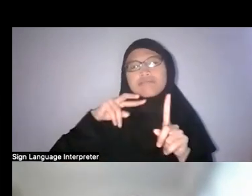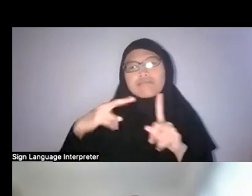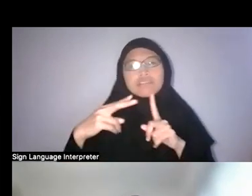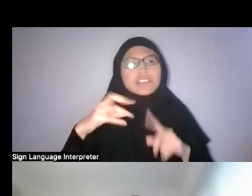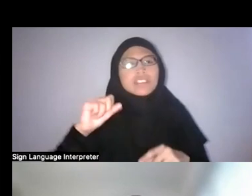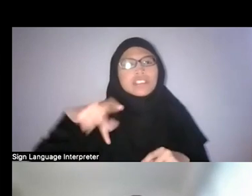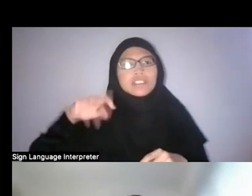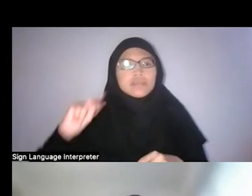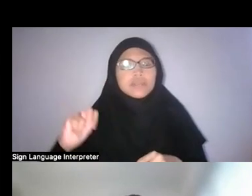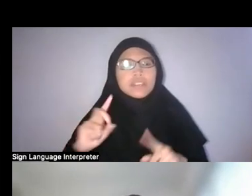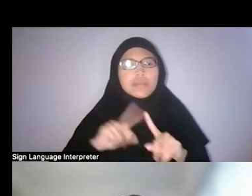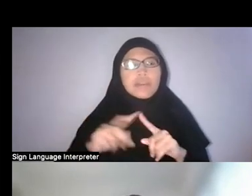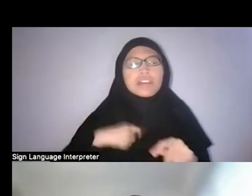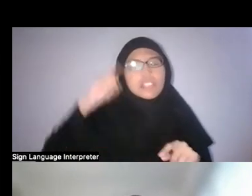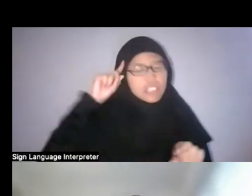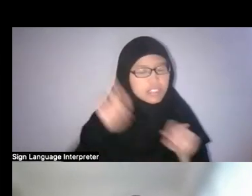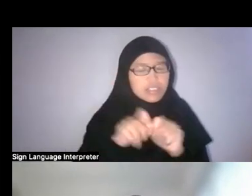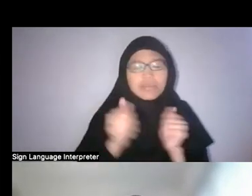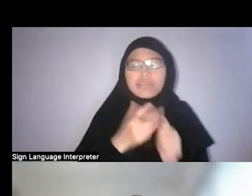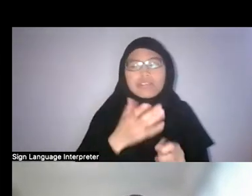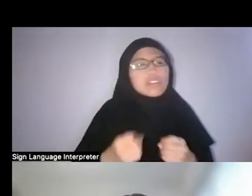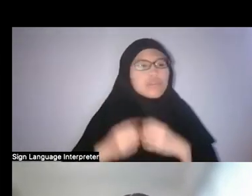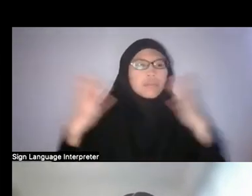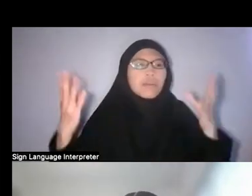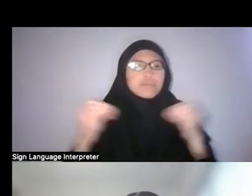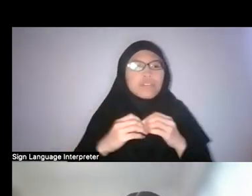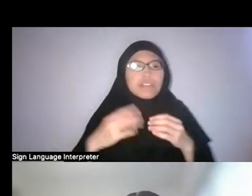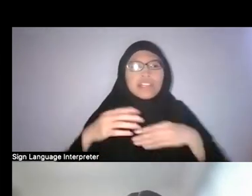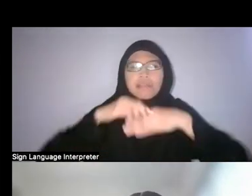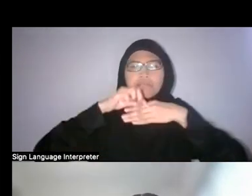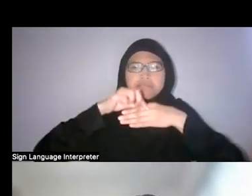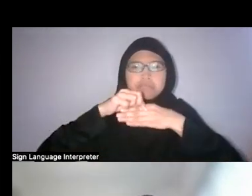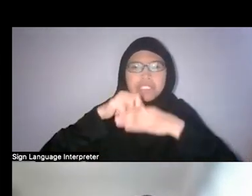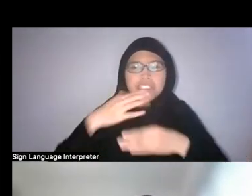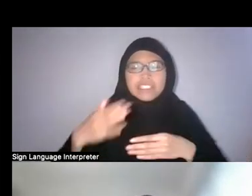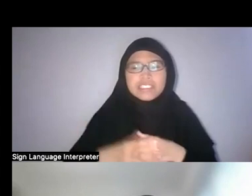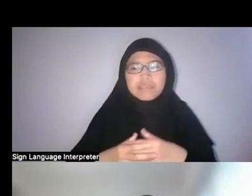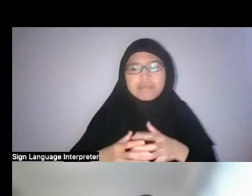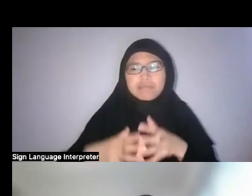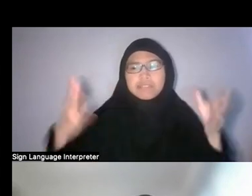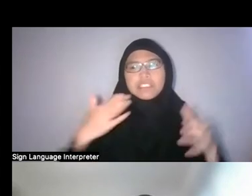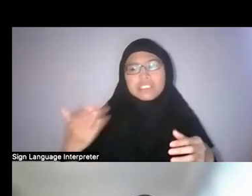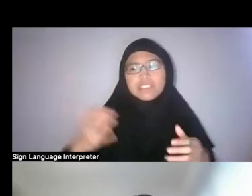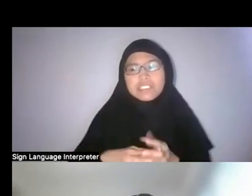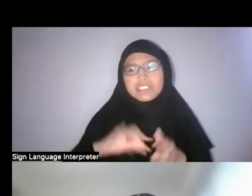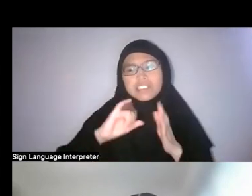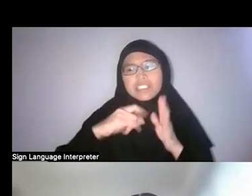so much more of the meaty stuff is just beginning in the later segment.